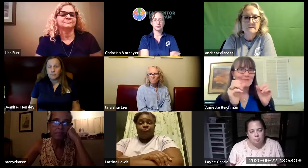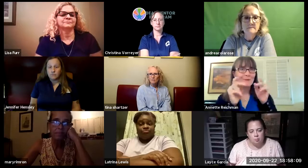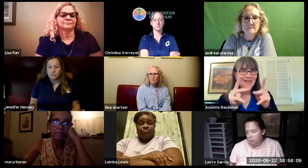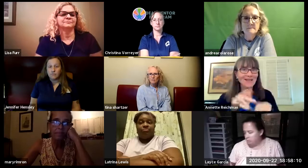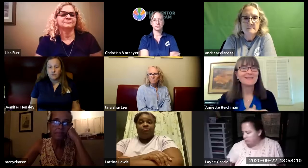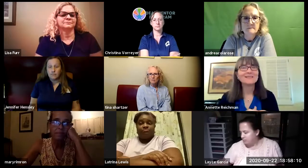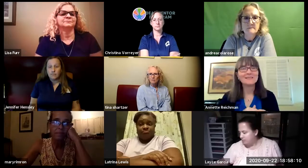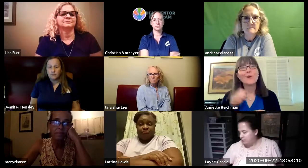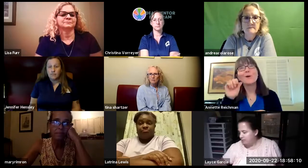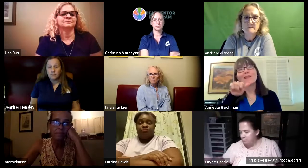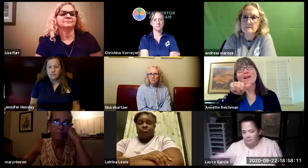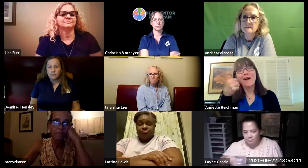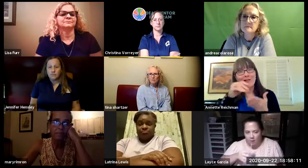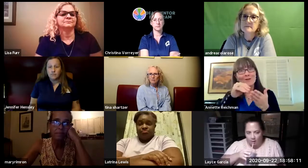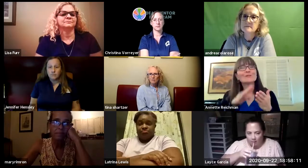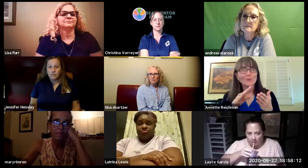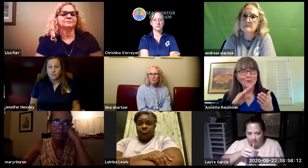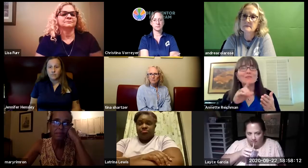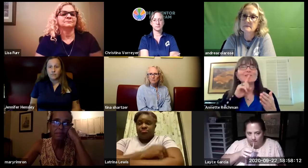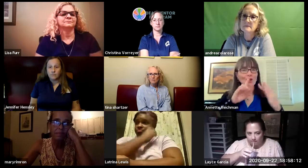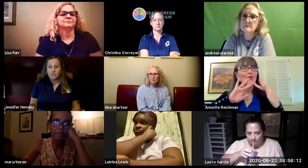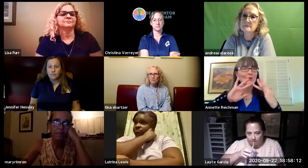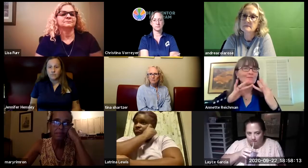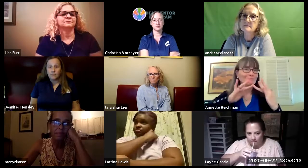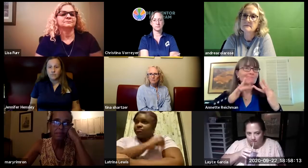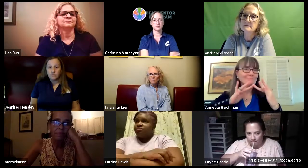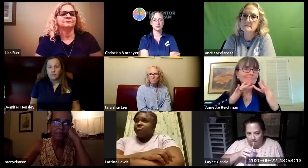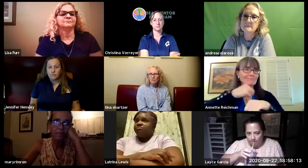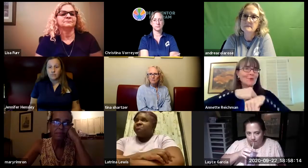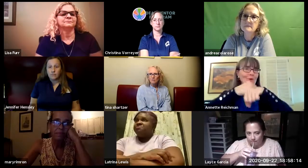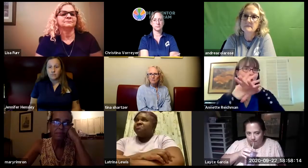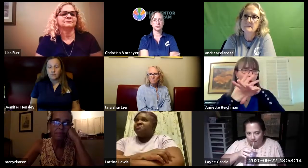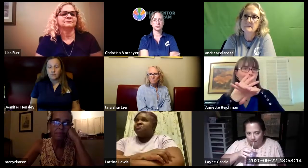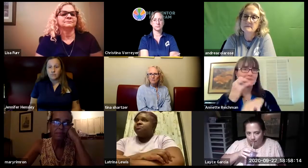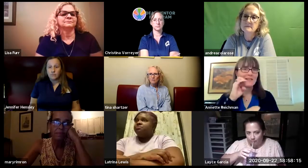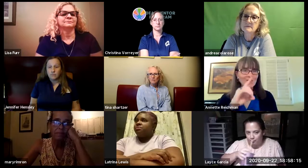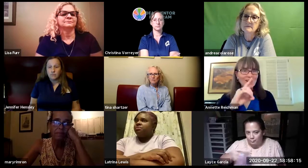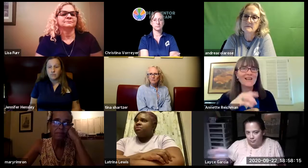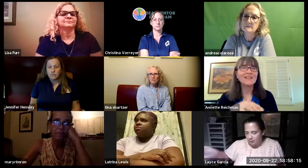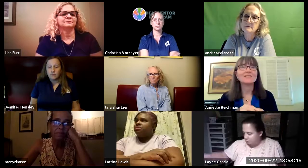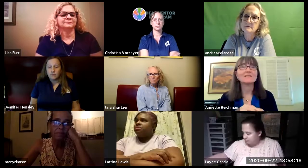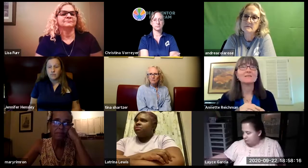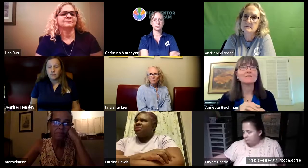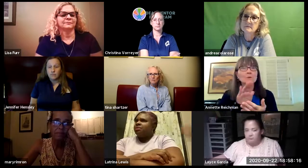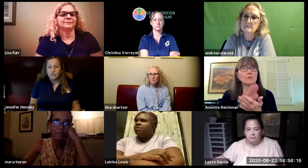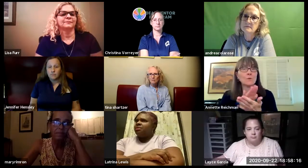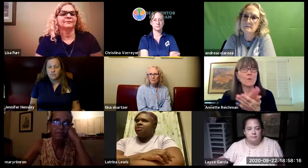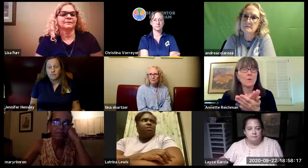so they've been able to access remotely